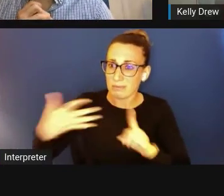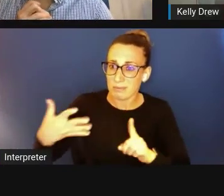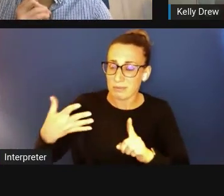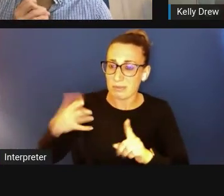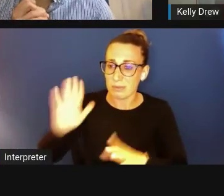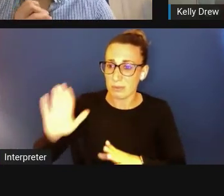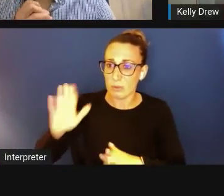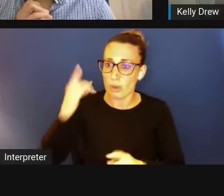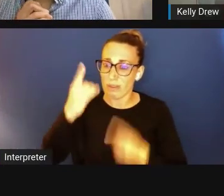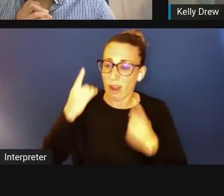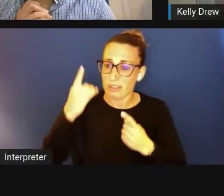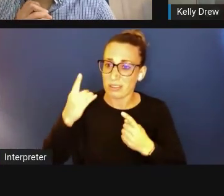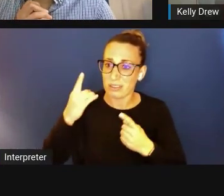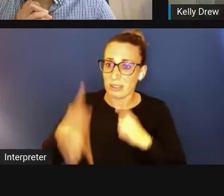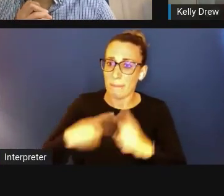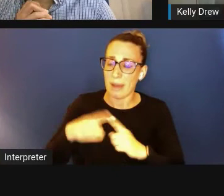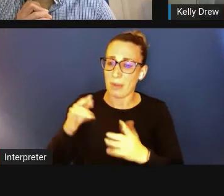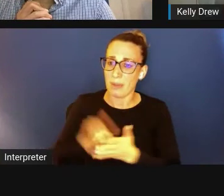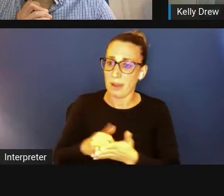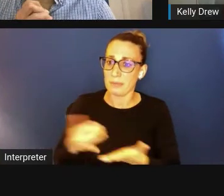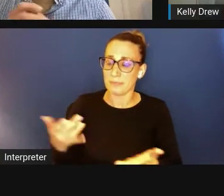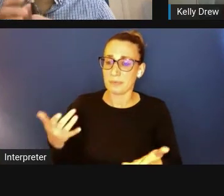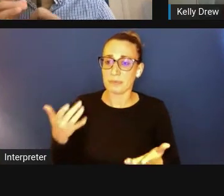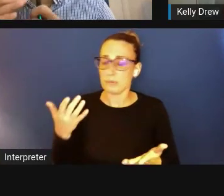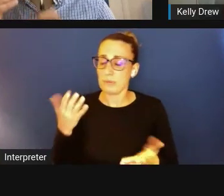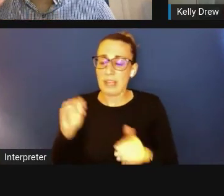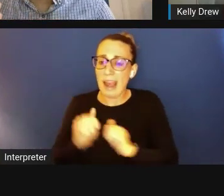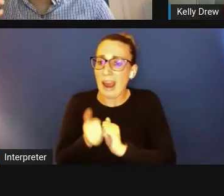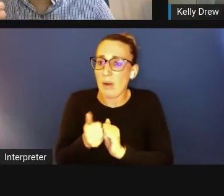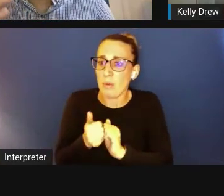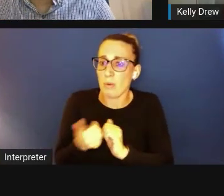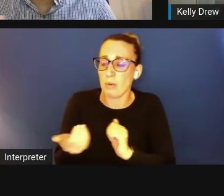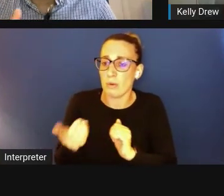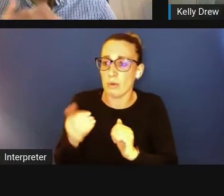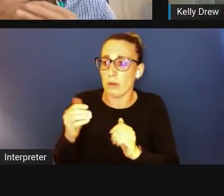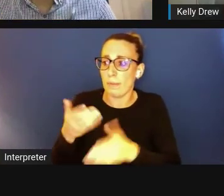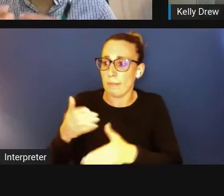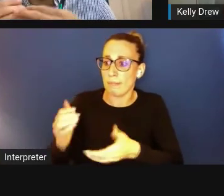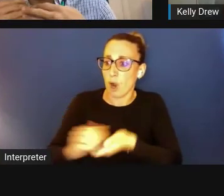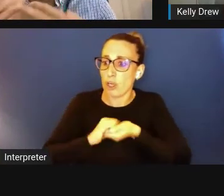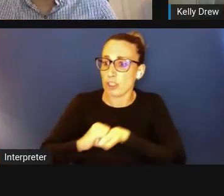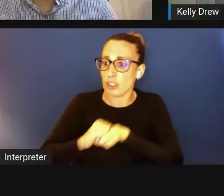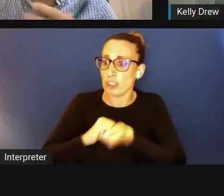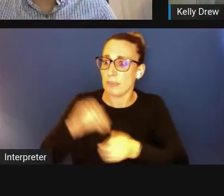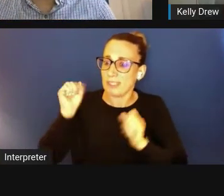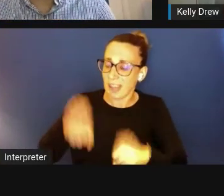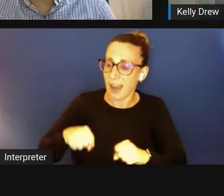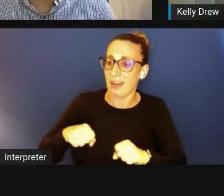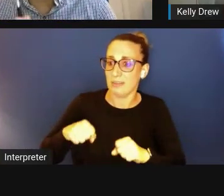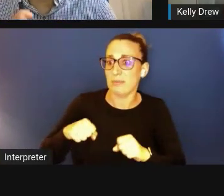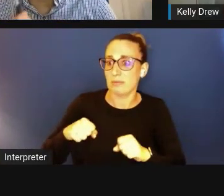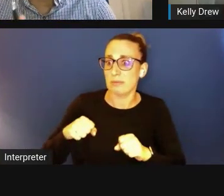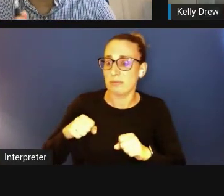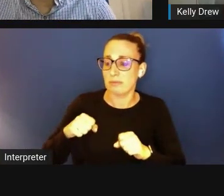on how the partnerships can really encourage diversity and build it.